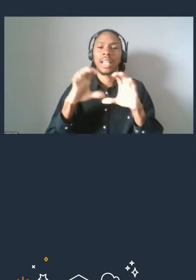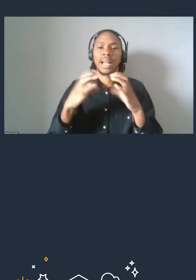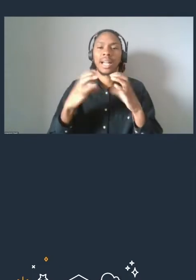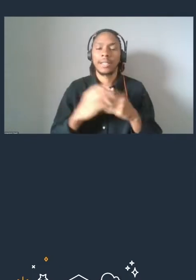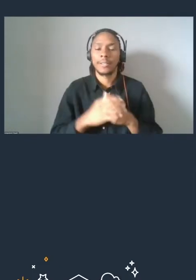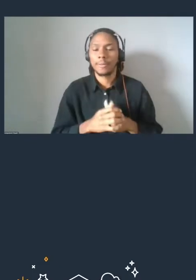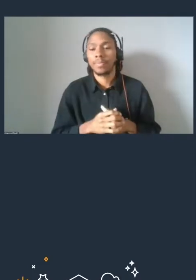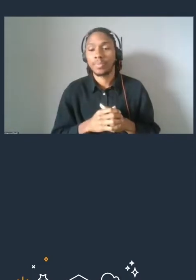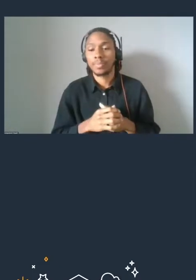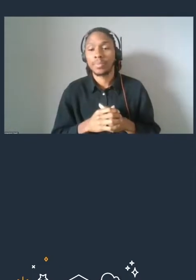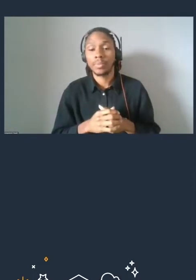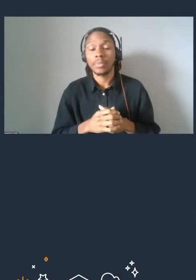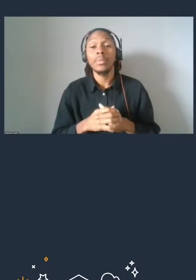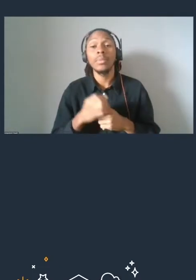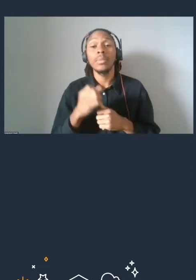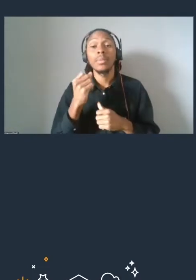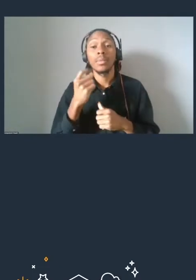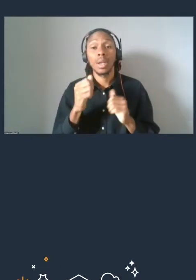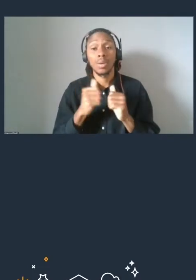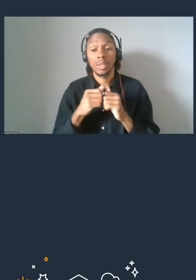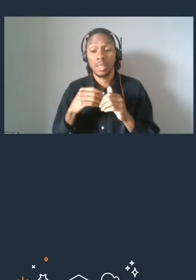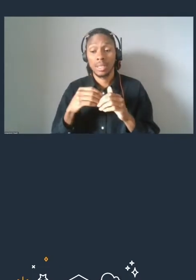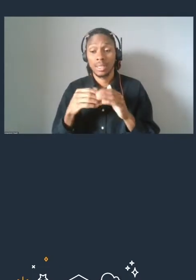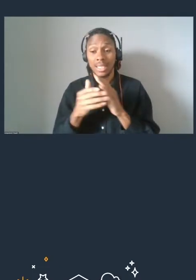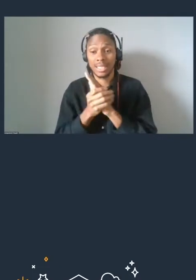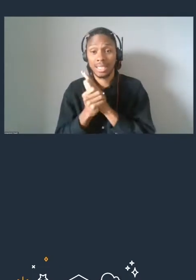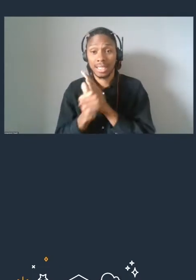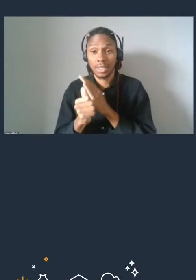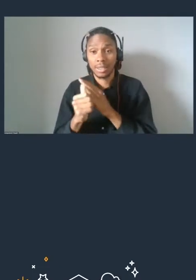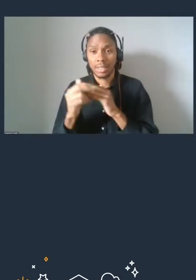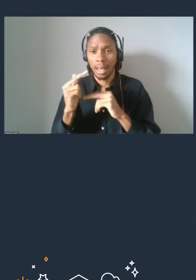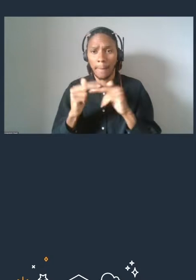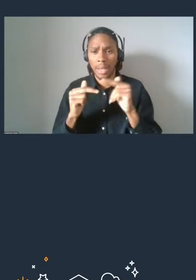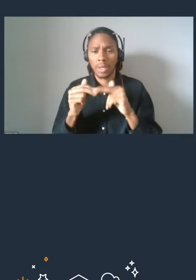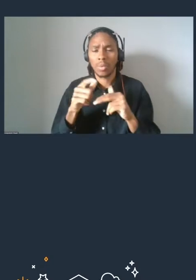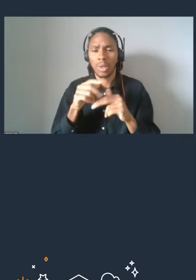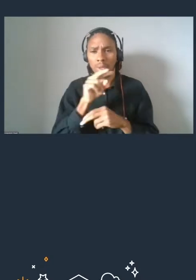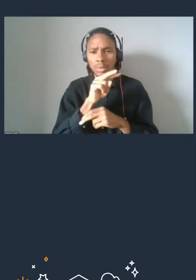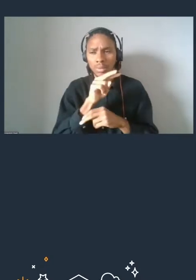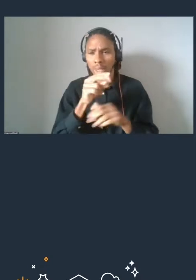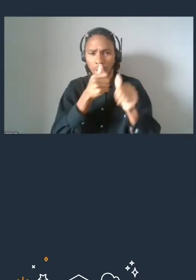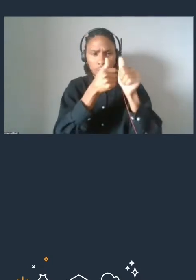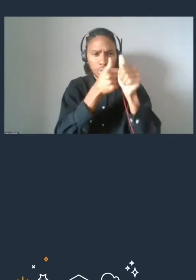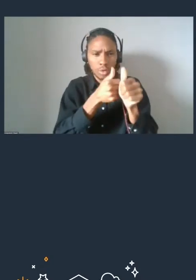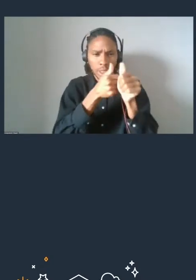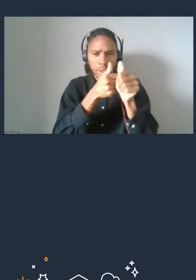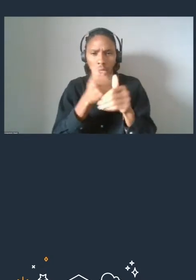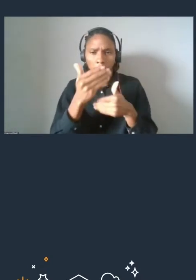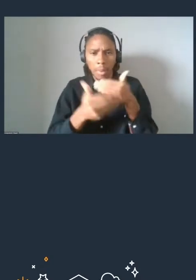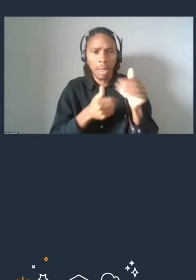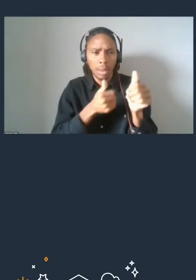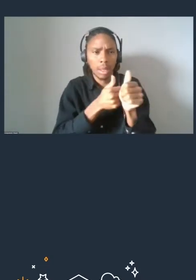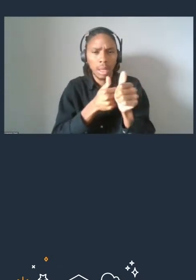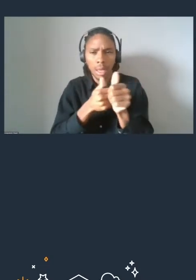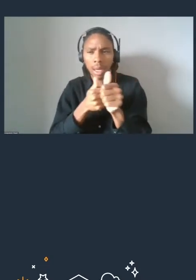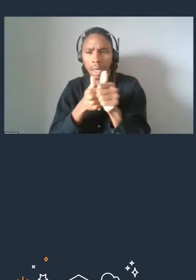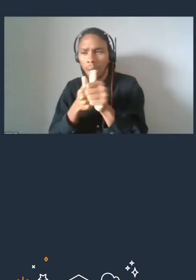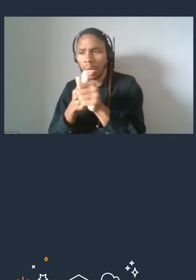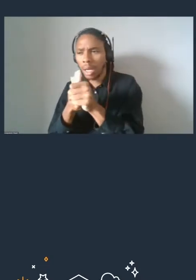Within Skills Builder, we will track your progress so that you can come back, pick up where you left off, learn at the pace that suits you and your schedule